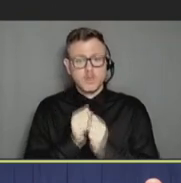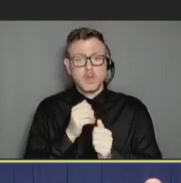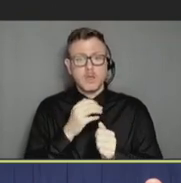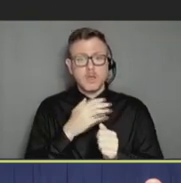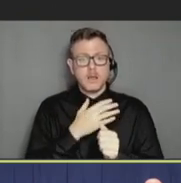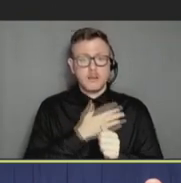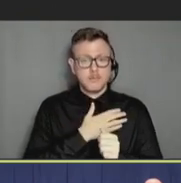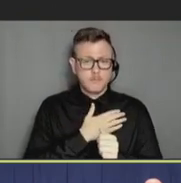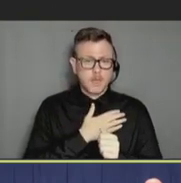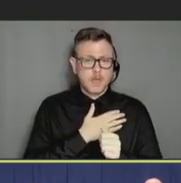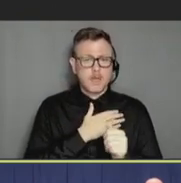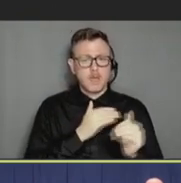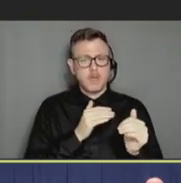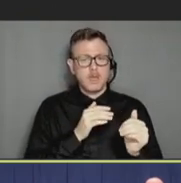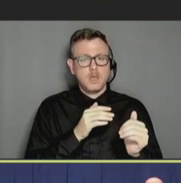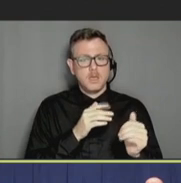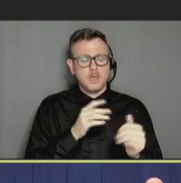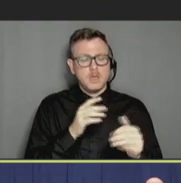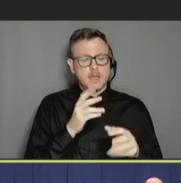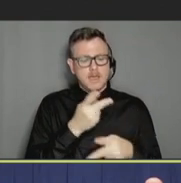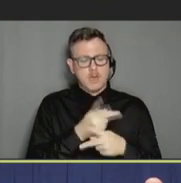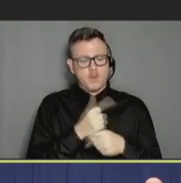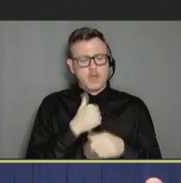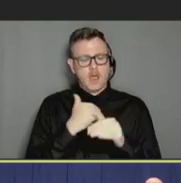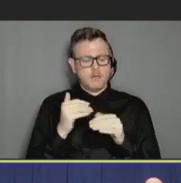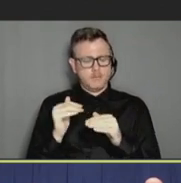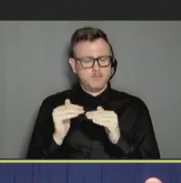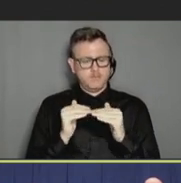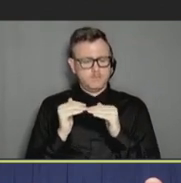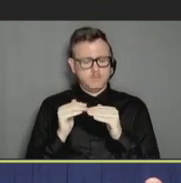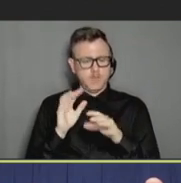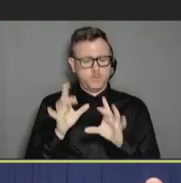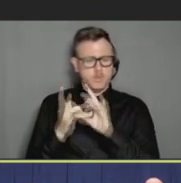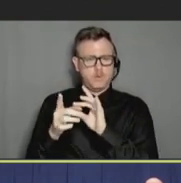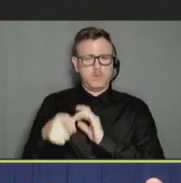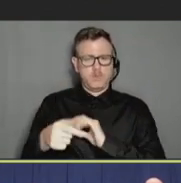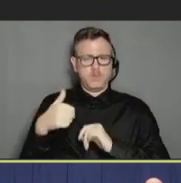a lot of this stuff is kind of superficial, their concerns about vaccines. And I really